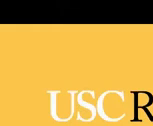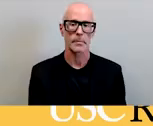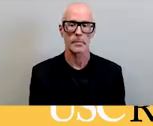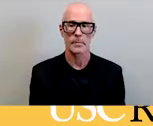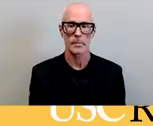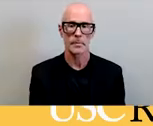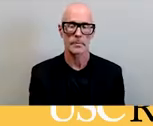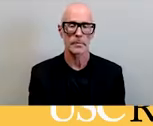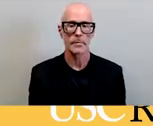okay